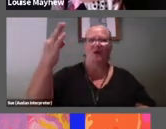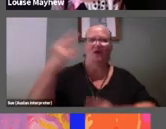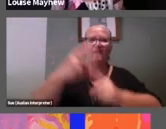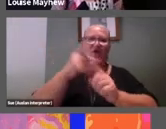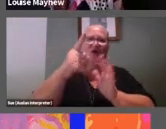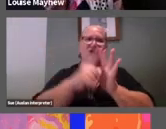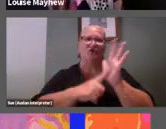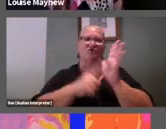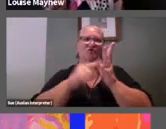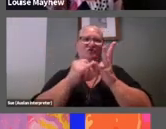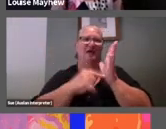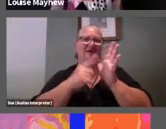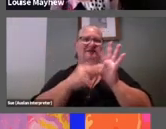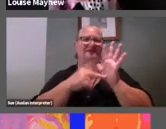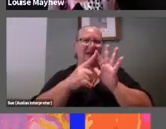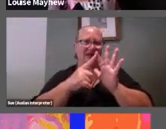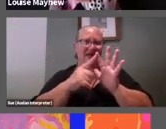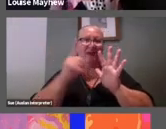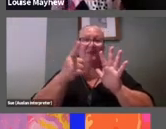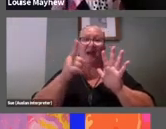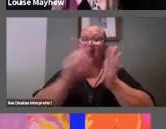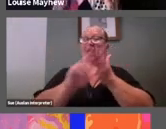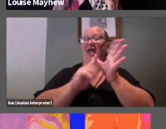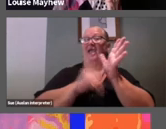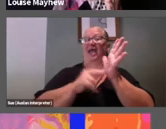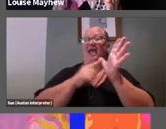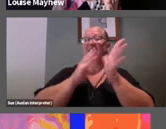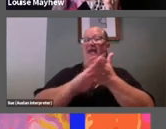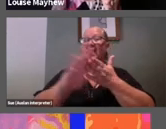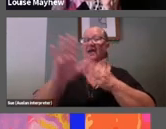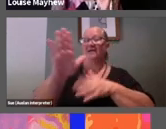But Hannah came out on top, good on you Hahhan.